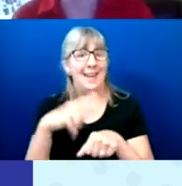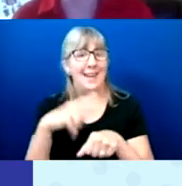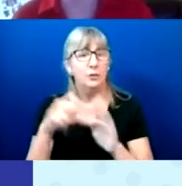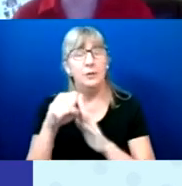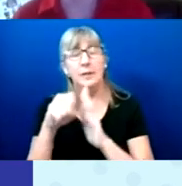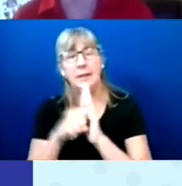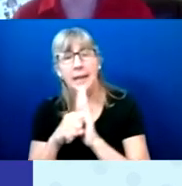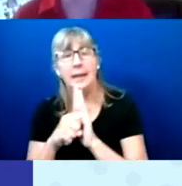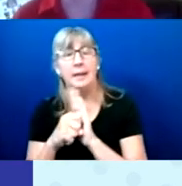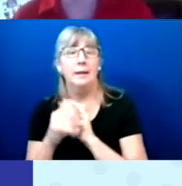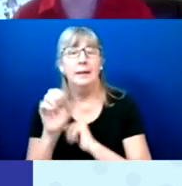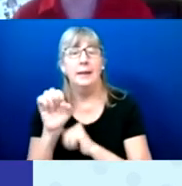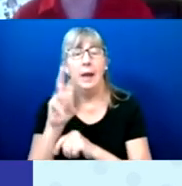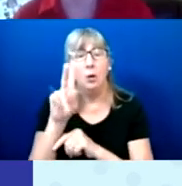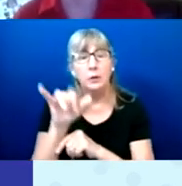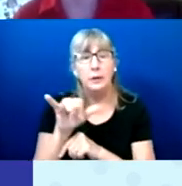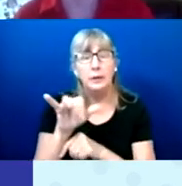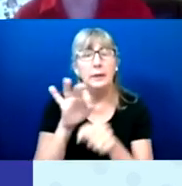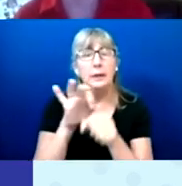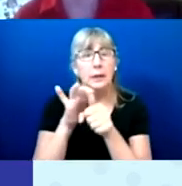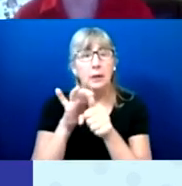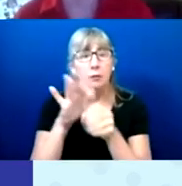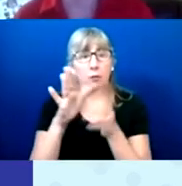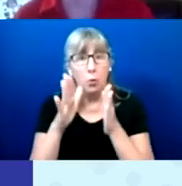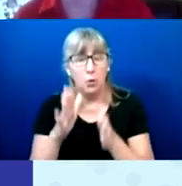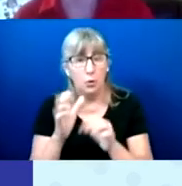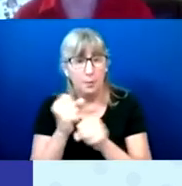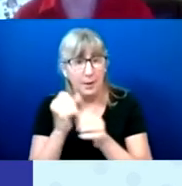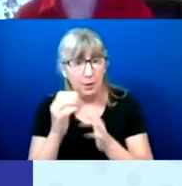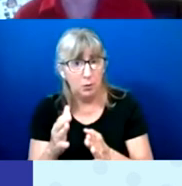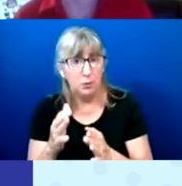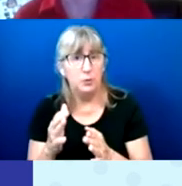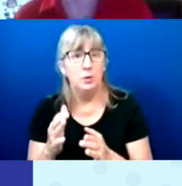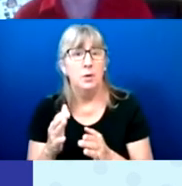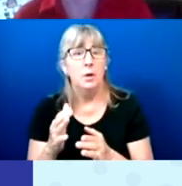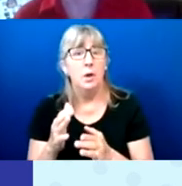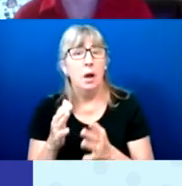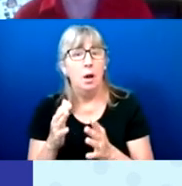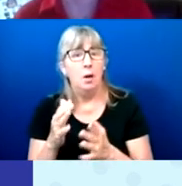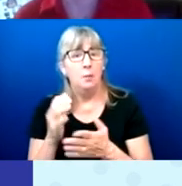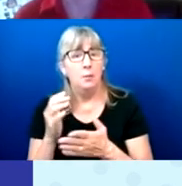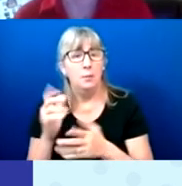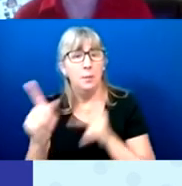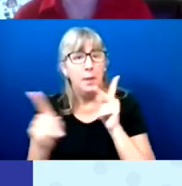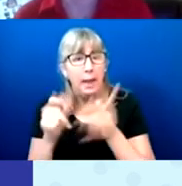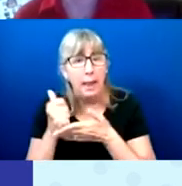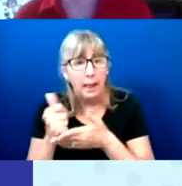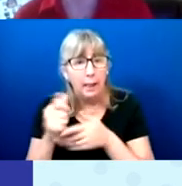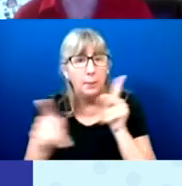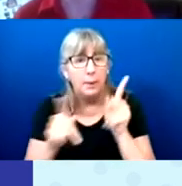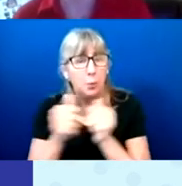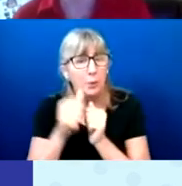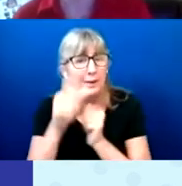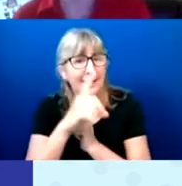voters with DD to help them plan and operate elections? Why or why not?